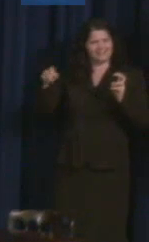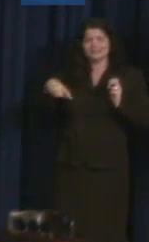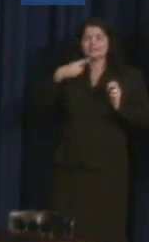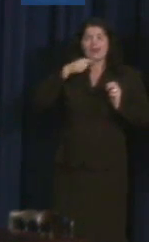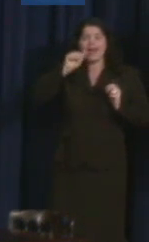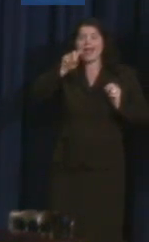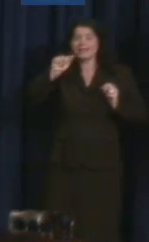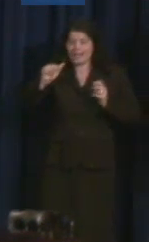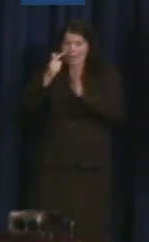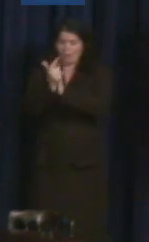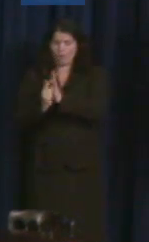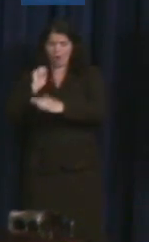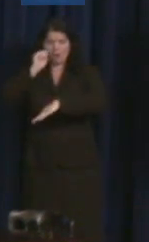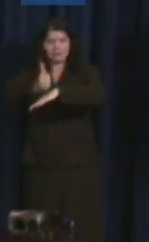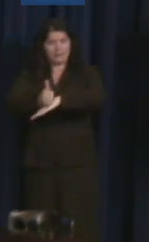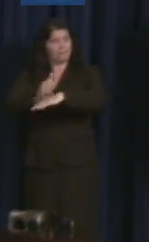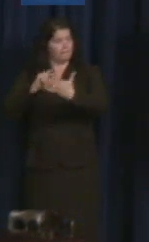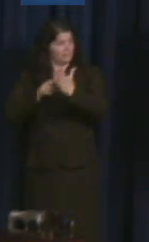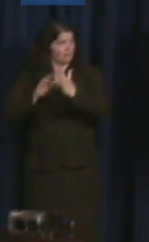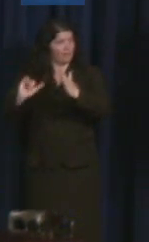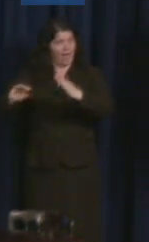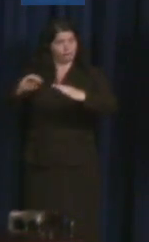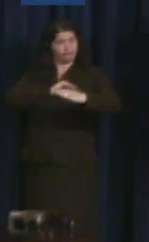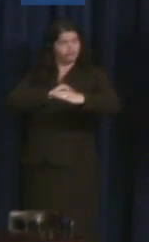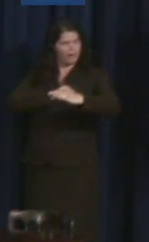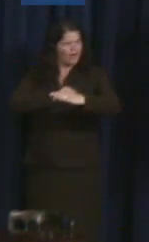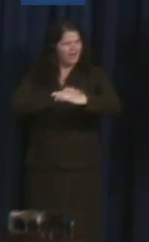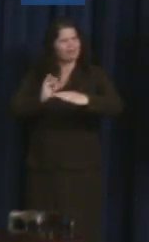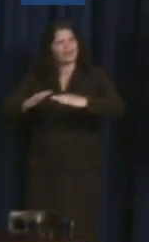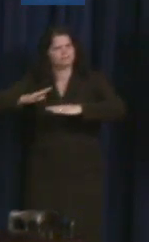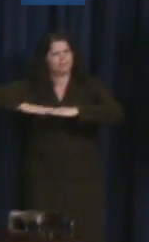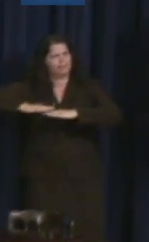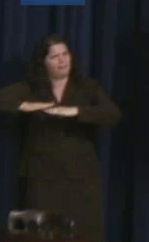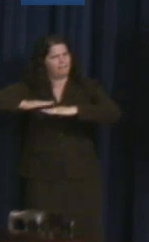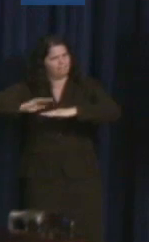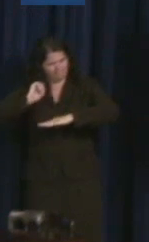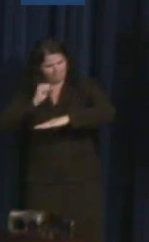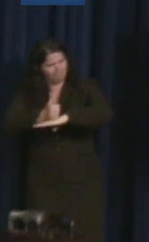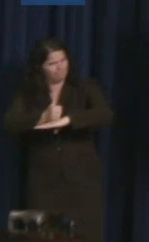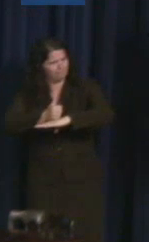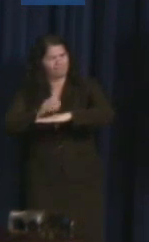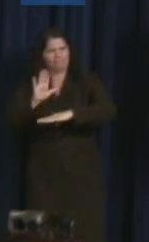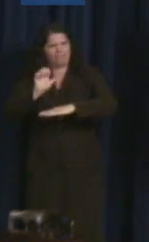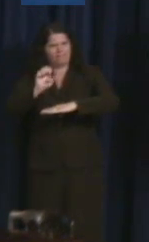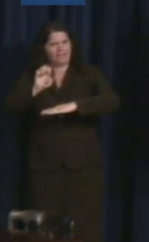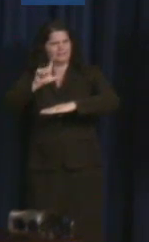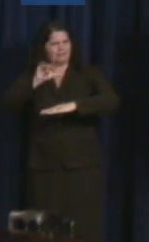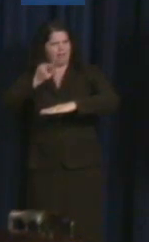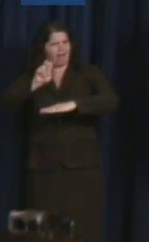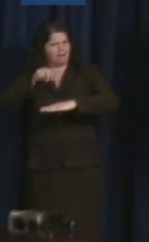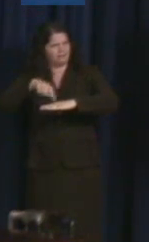solutions will be constructed." In other words, the ADA is a baseline. It tells us what we should be aspiring to, but simple